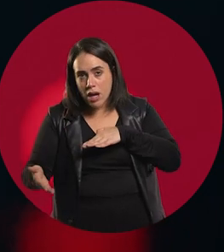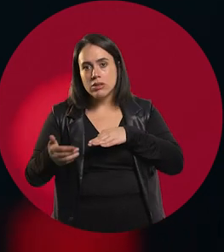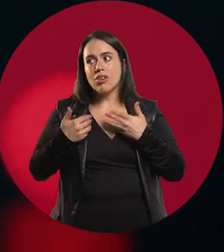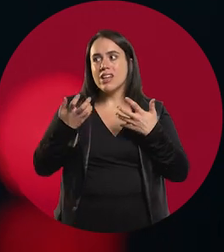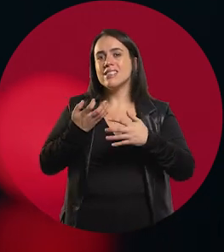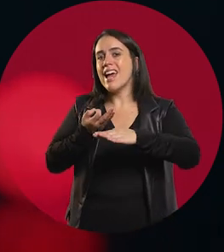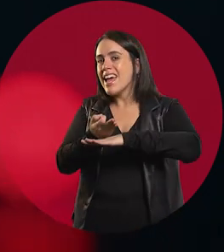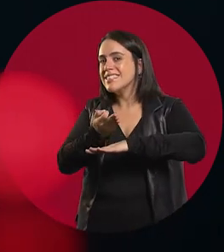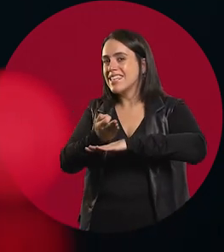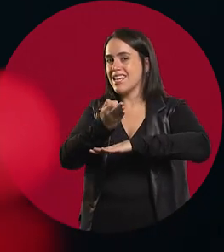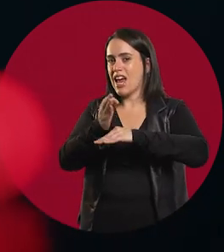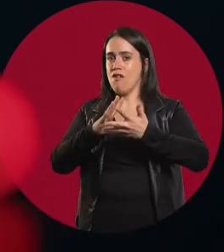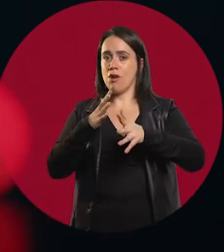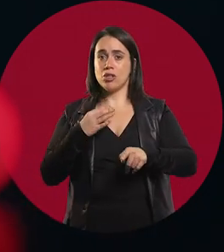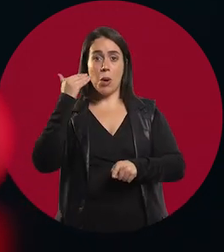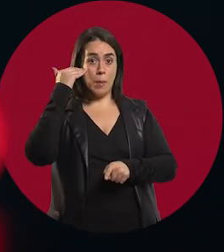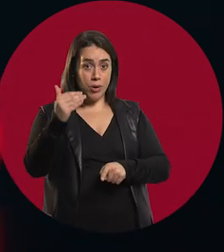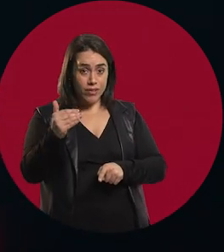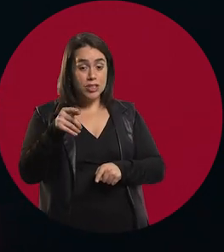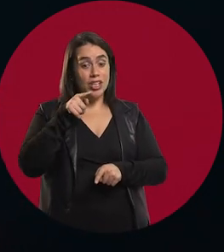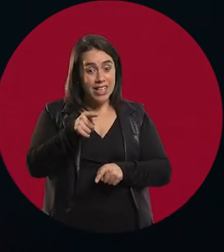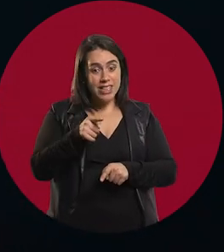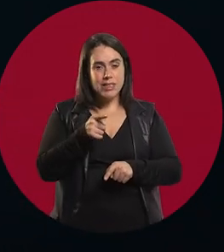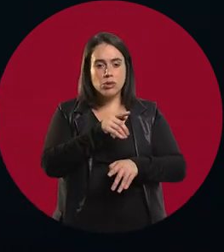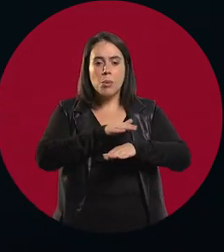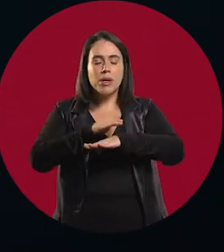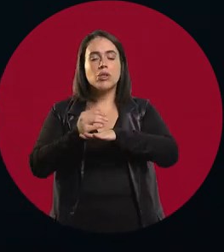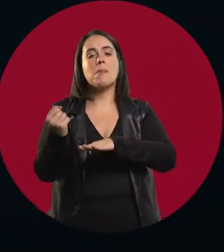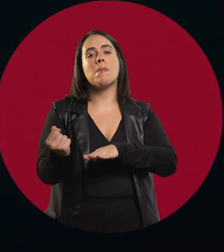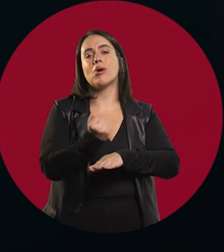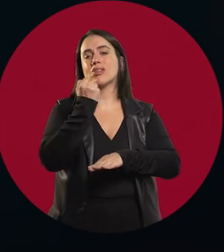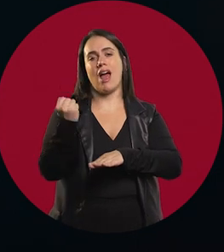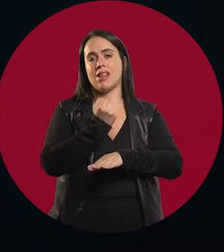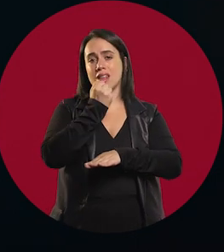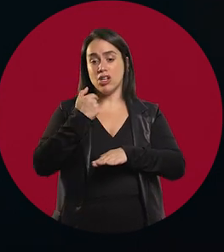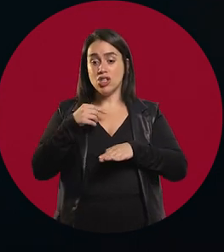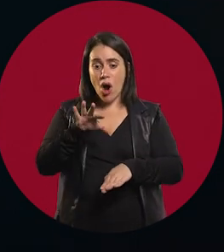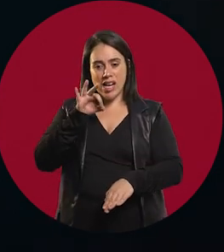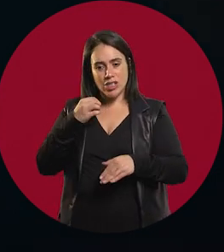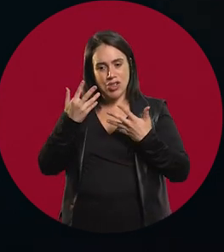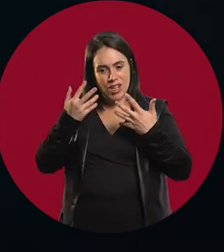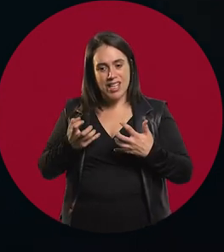which is a very important part of my life, of my vocation, dedicating